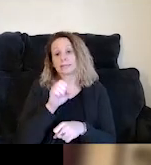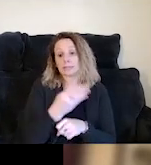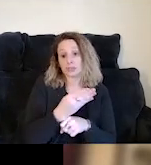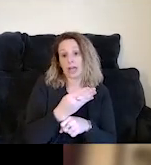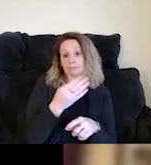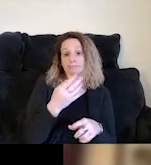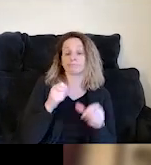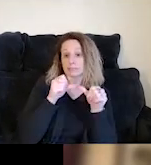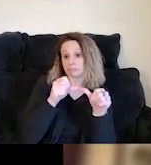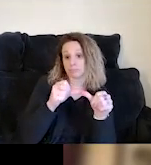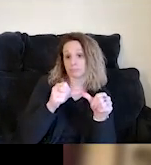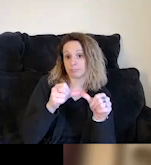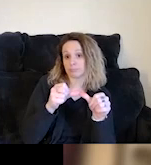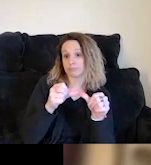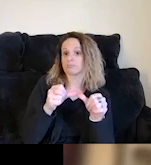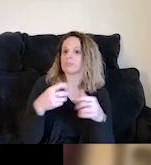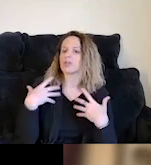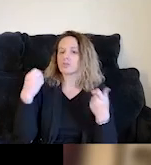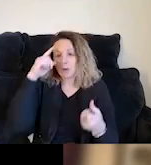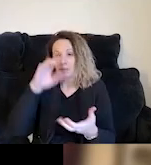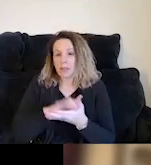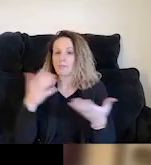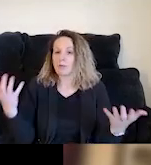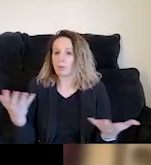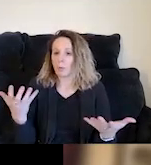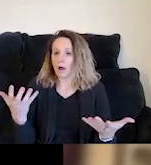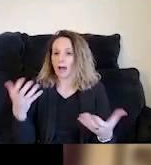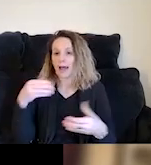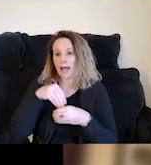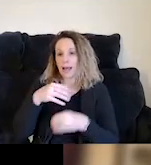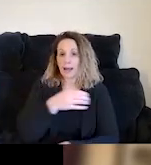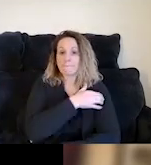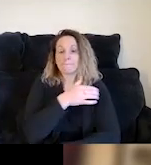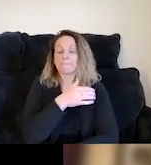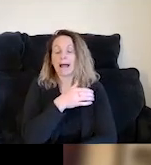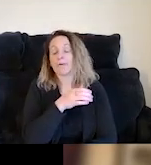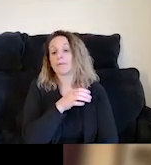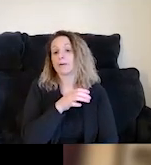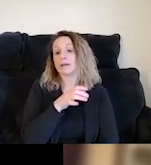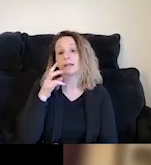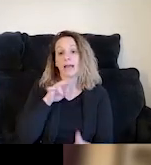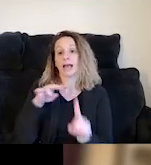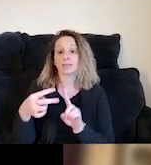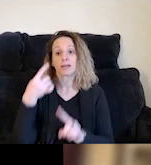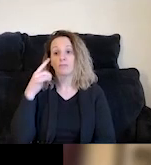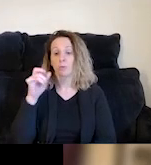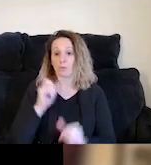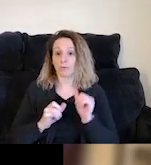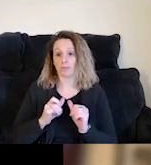One of the outlets we strongly believe in lays in the empowering aspect performance art